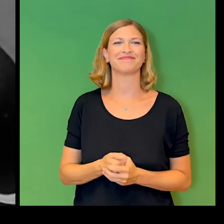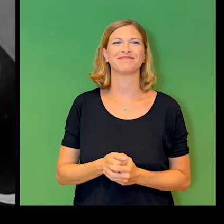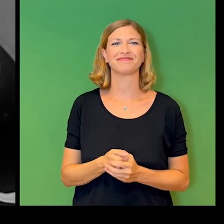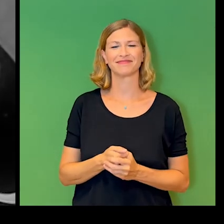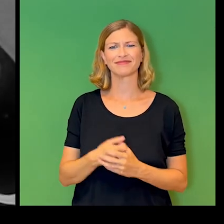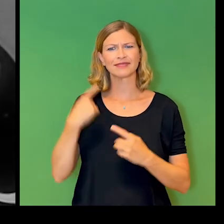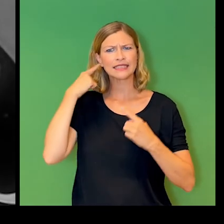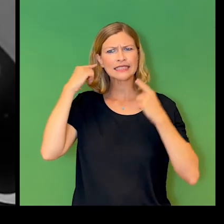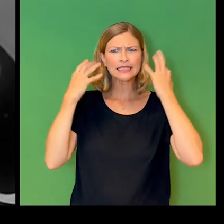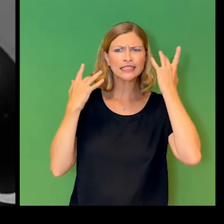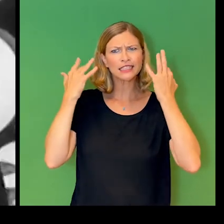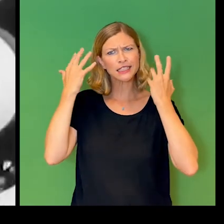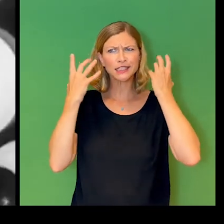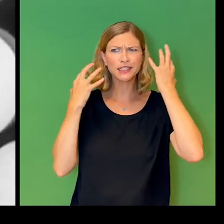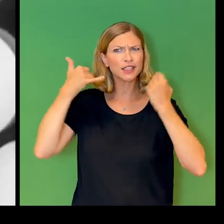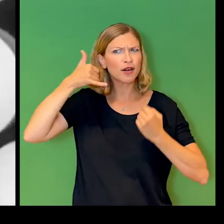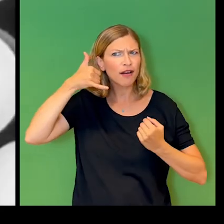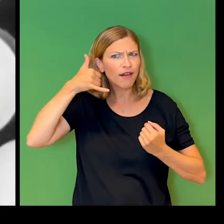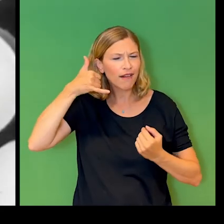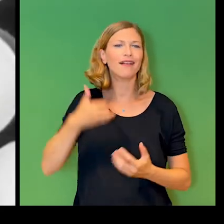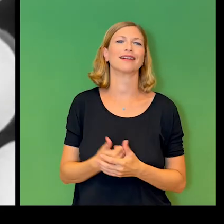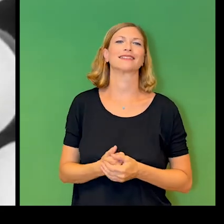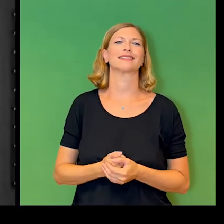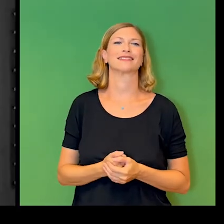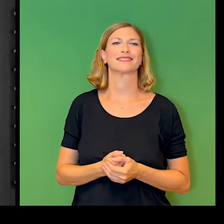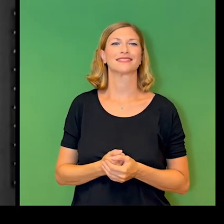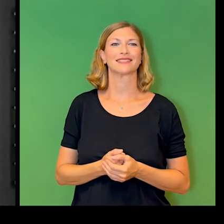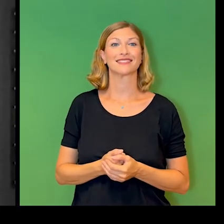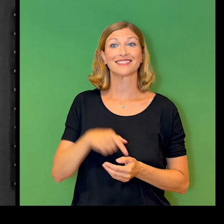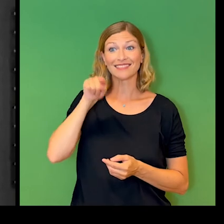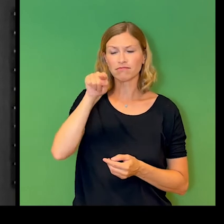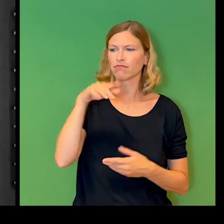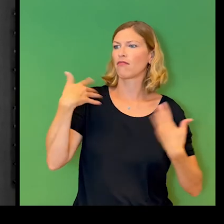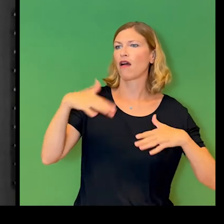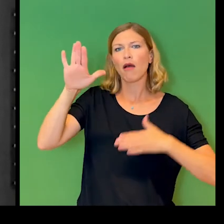Here is the dial tone. This innovation got started